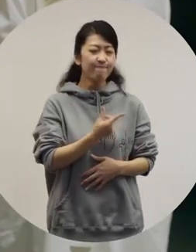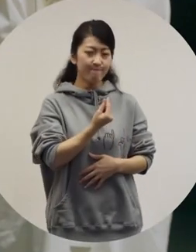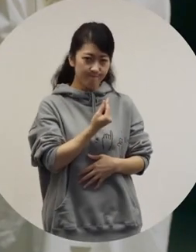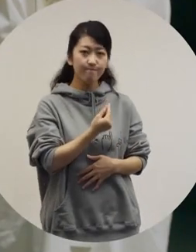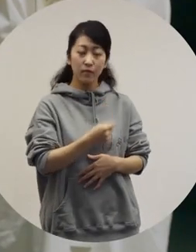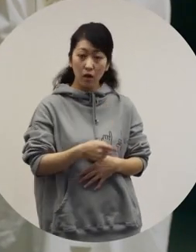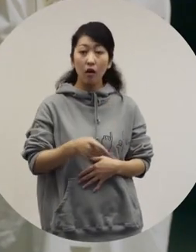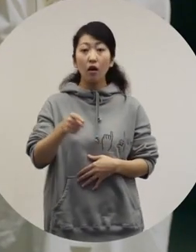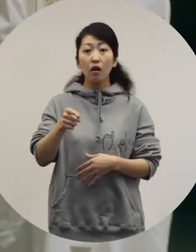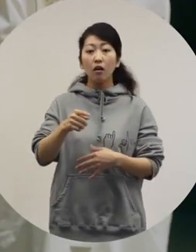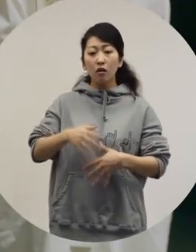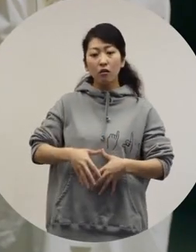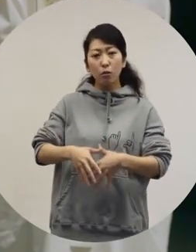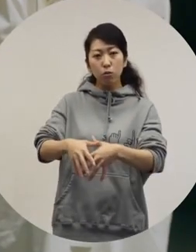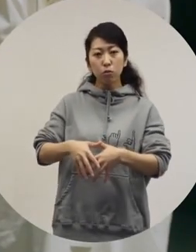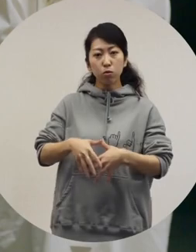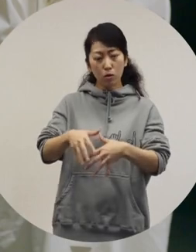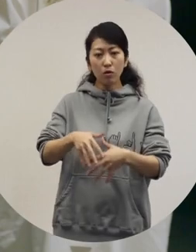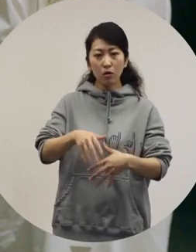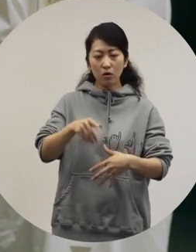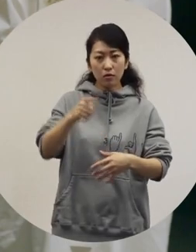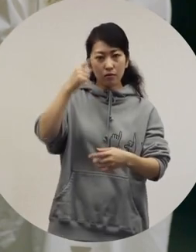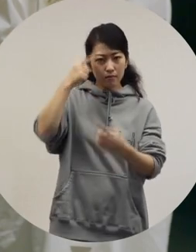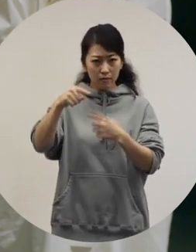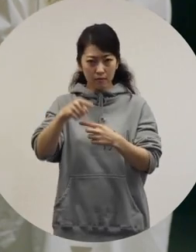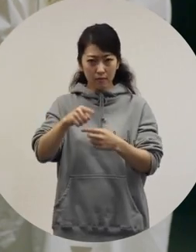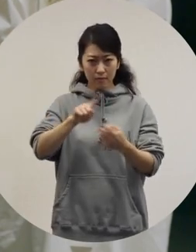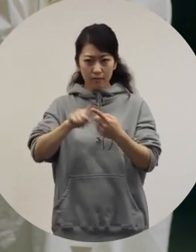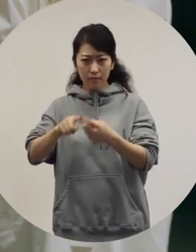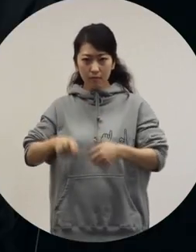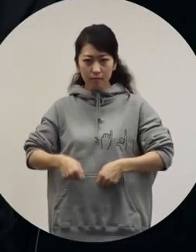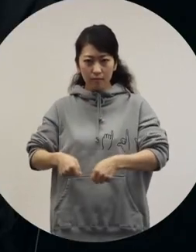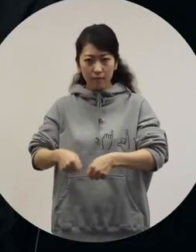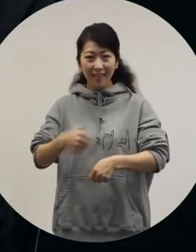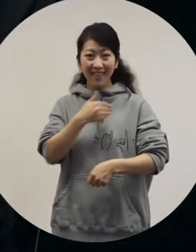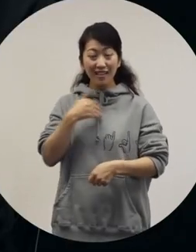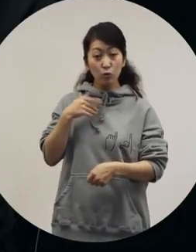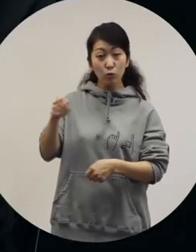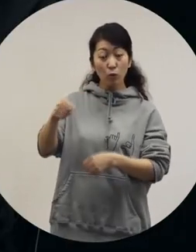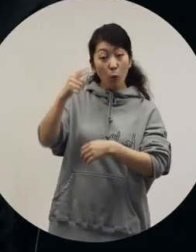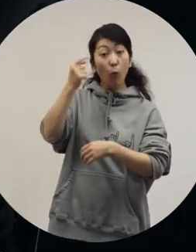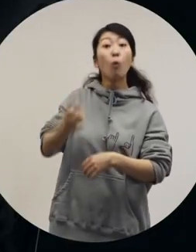[Ochiai] This dress can instantly adapt to those changes. It's an interesting design.